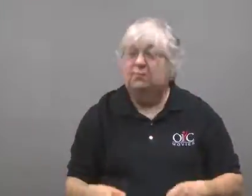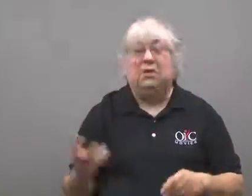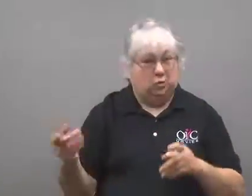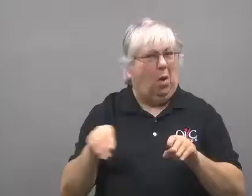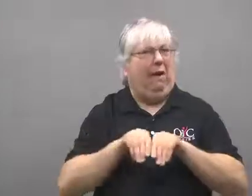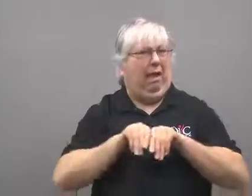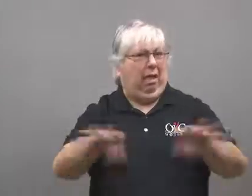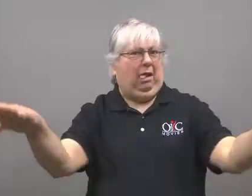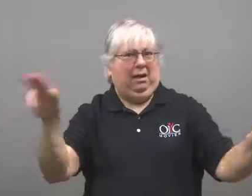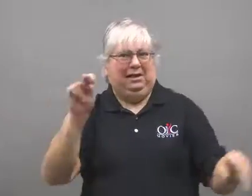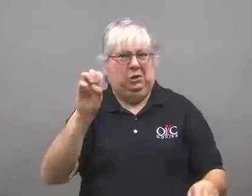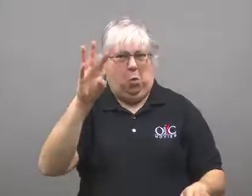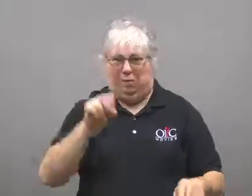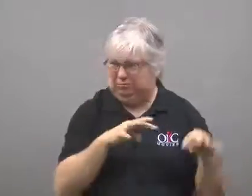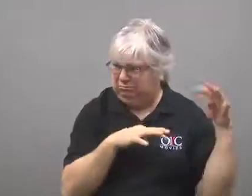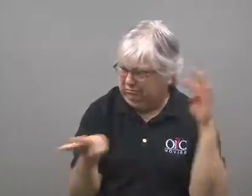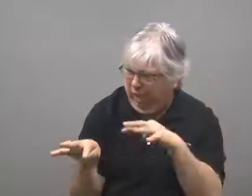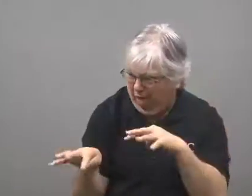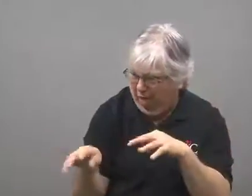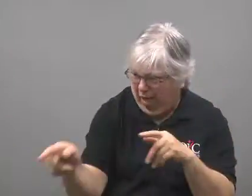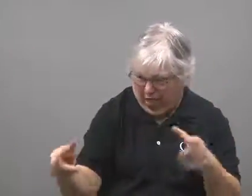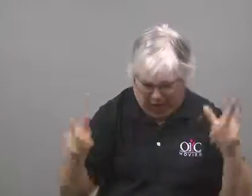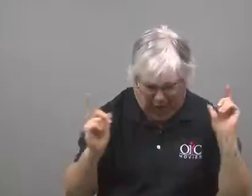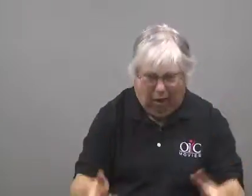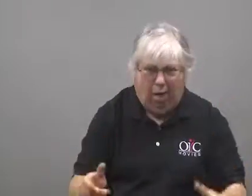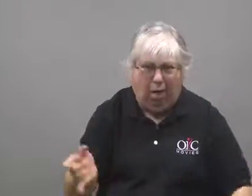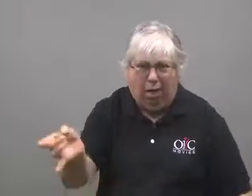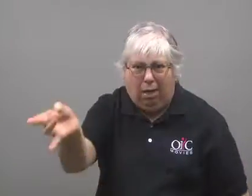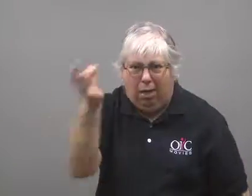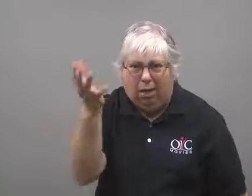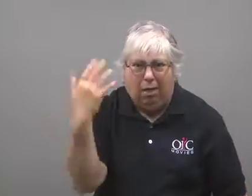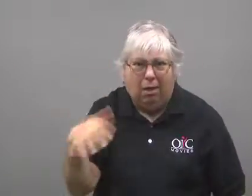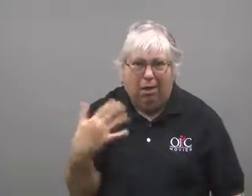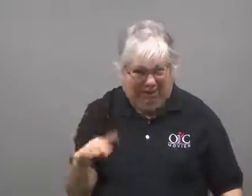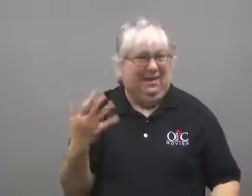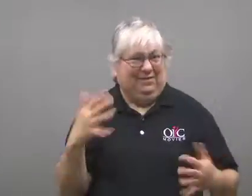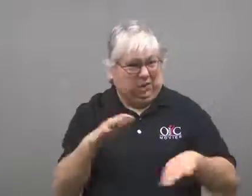This jaw-dropping monstrosity hit the news.